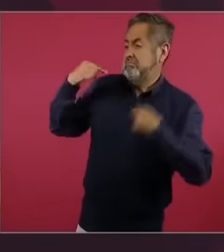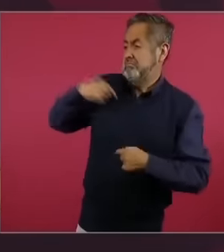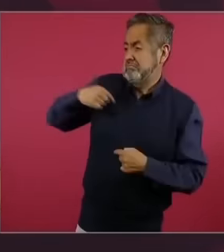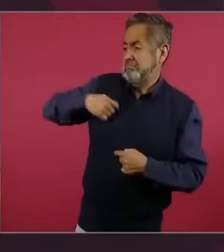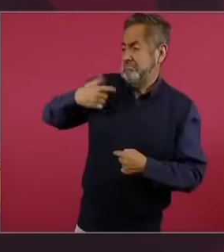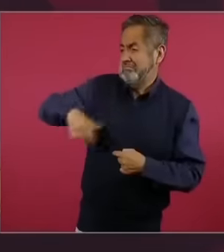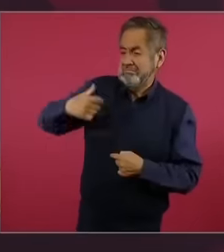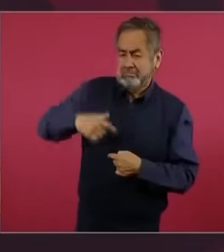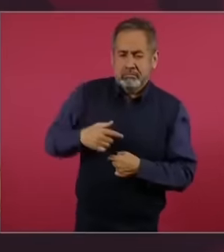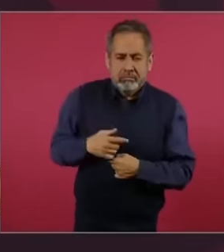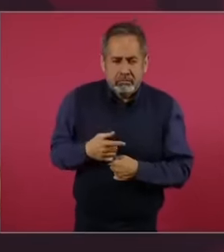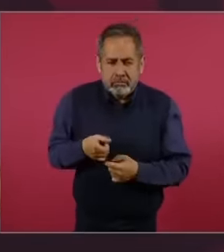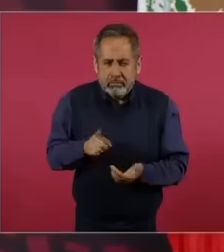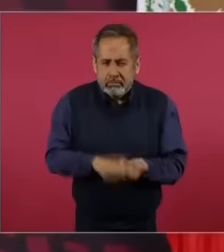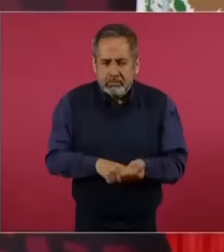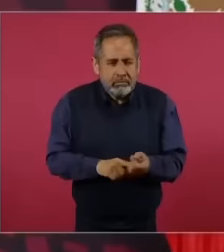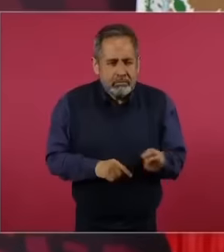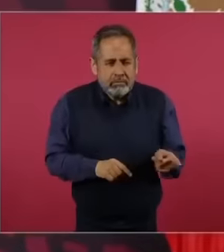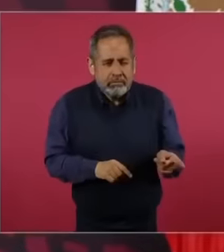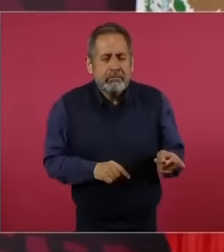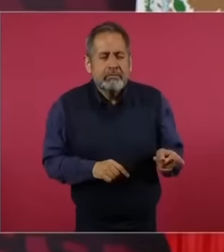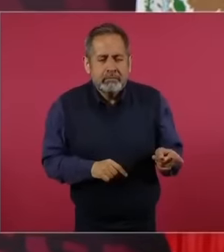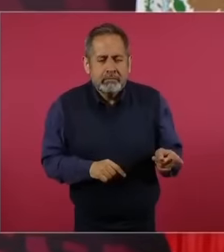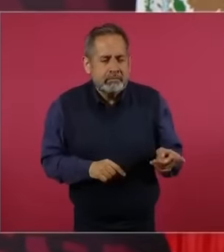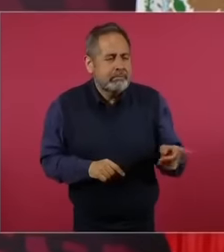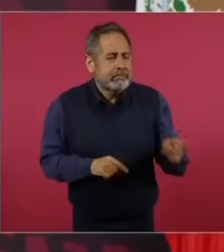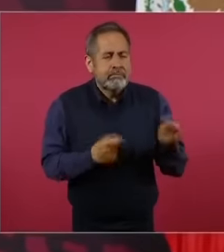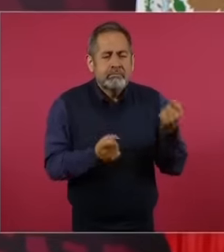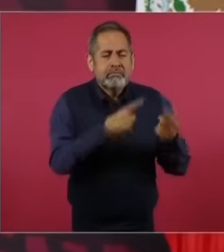eh Very puppets, very